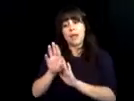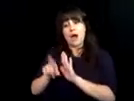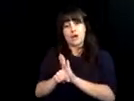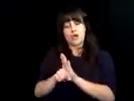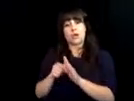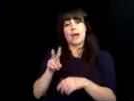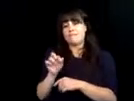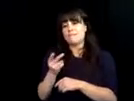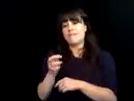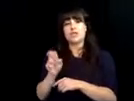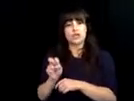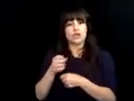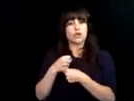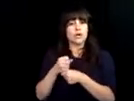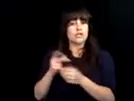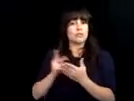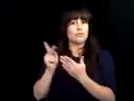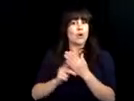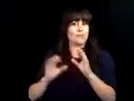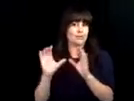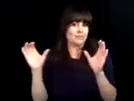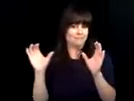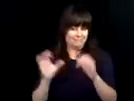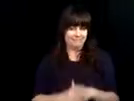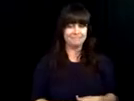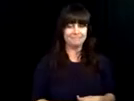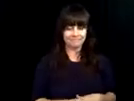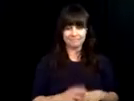For a cinema and a business degree along with